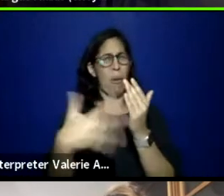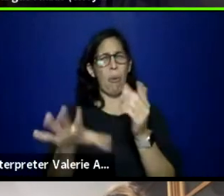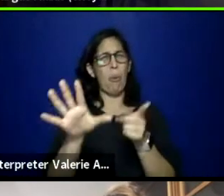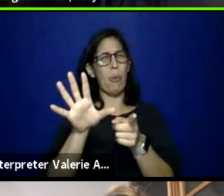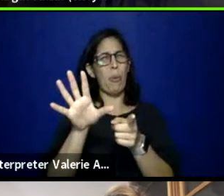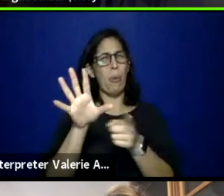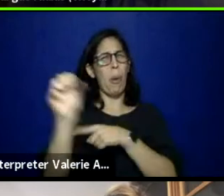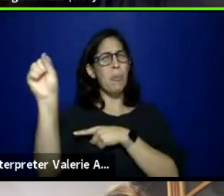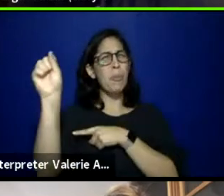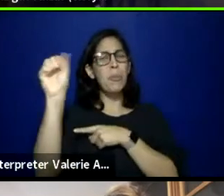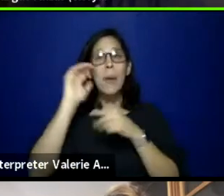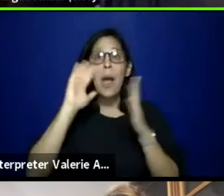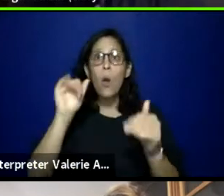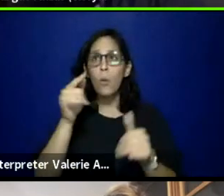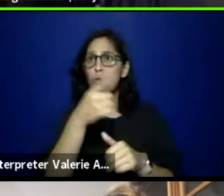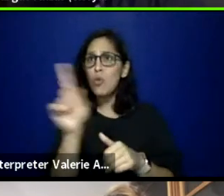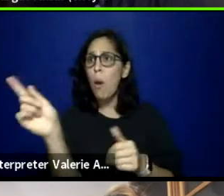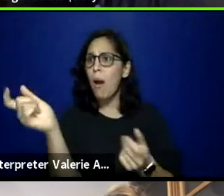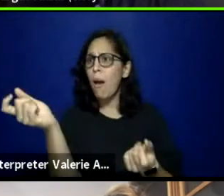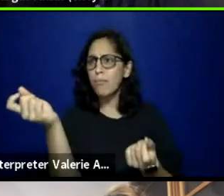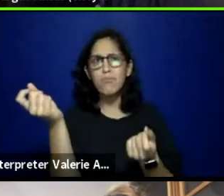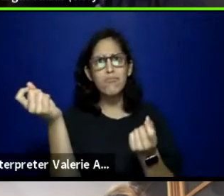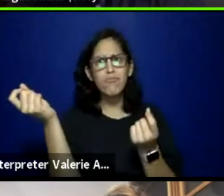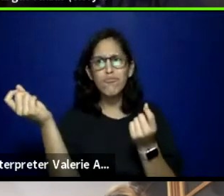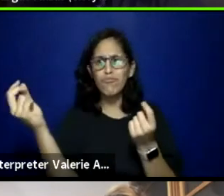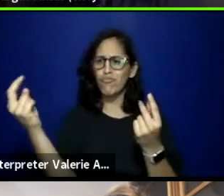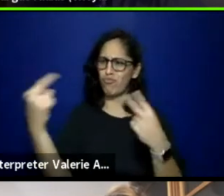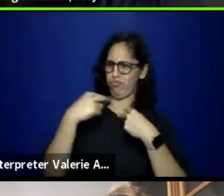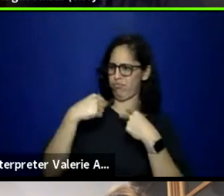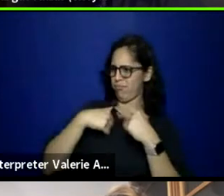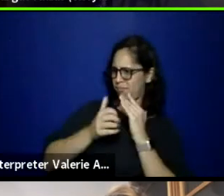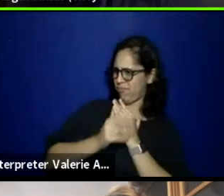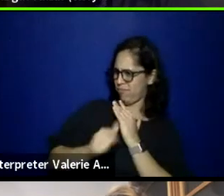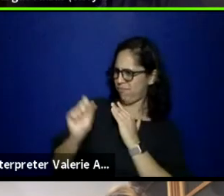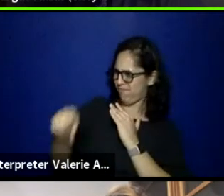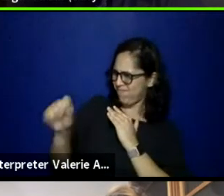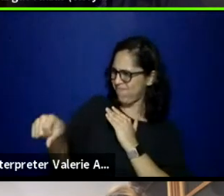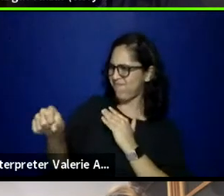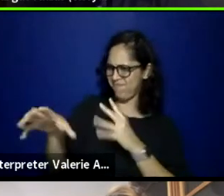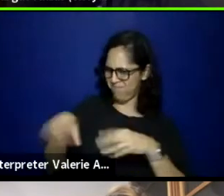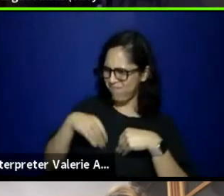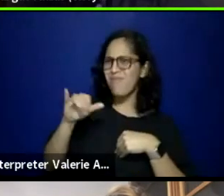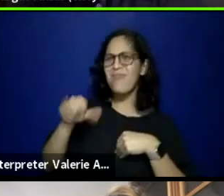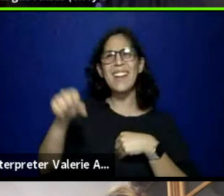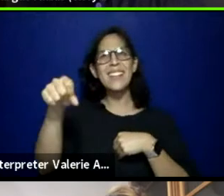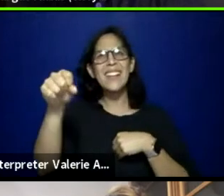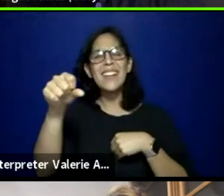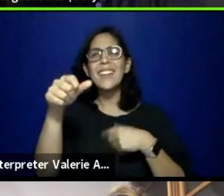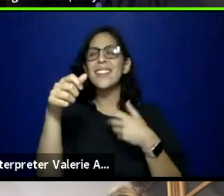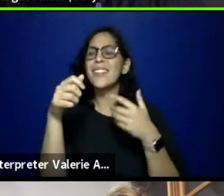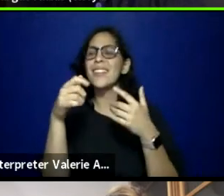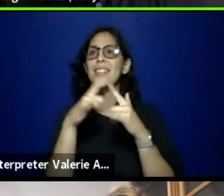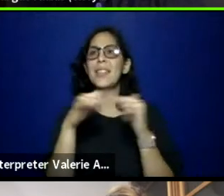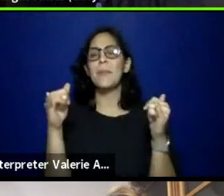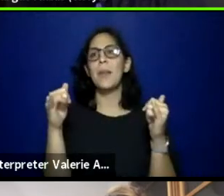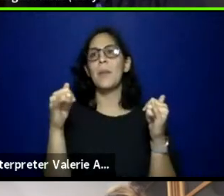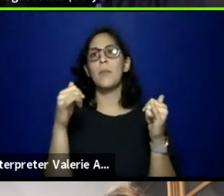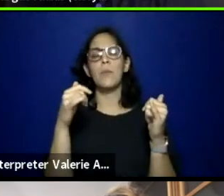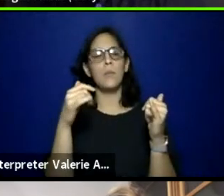of yourselves and I'm just forever grateful that y'all saw our mission and vision and said,